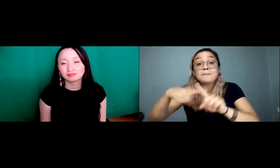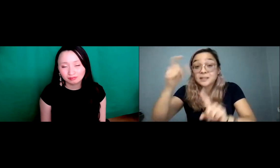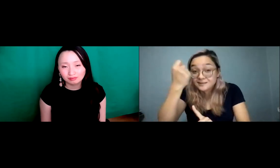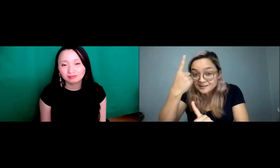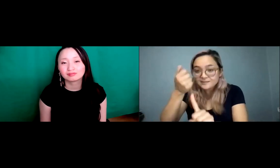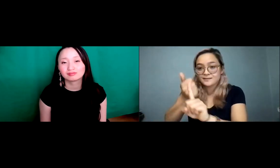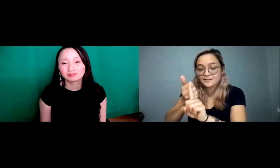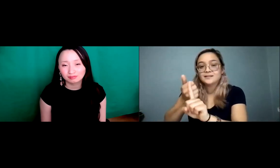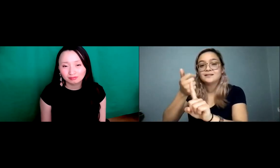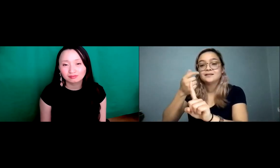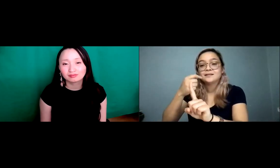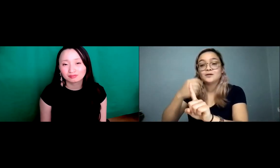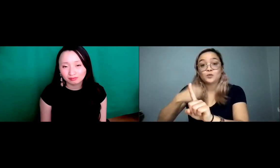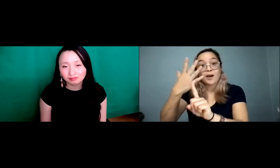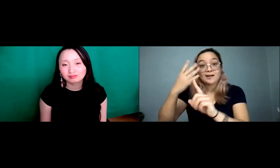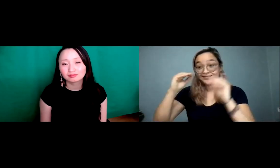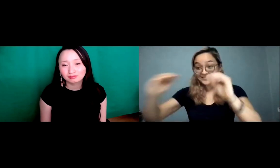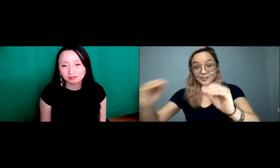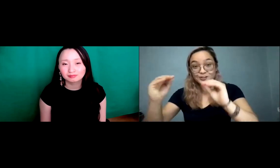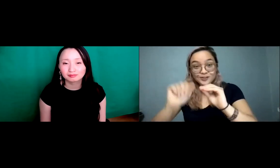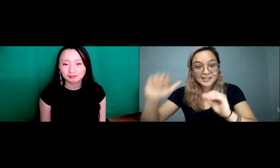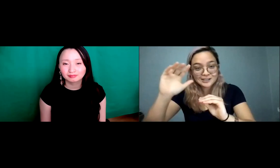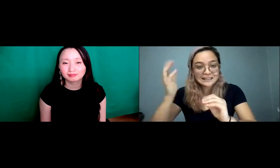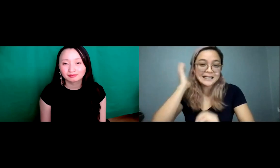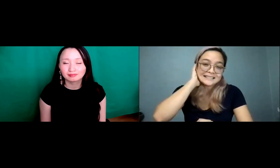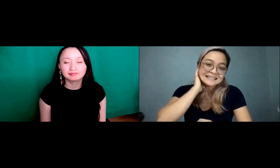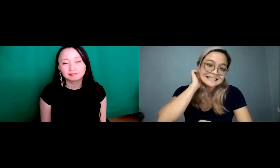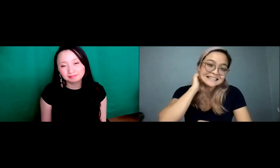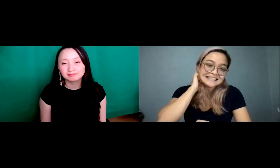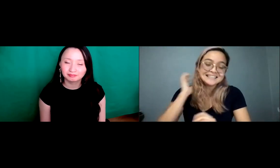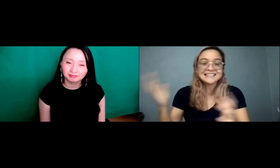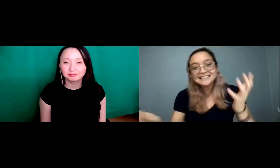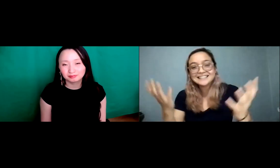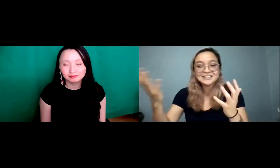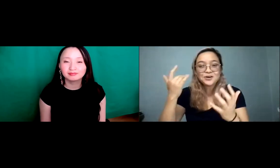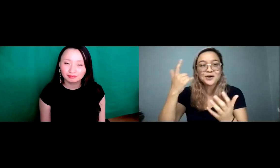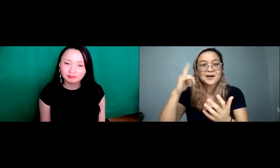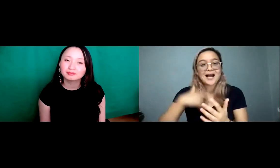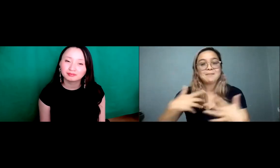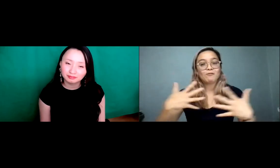that that also gets passed on to all of our schools as well. And so,